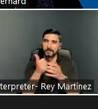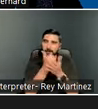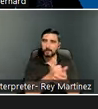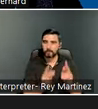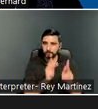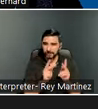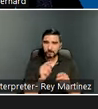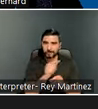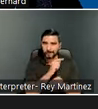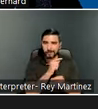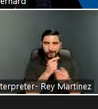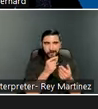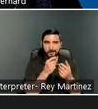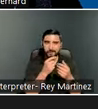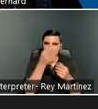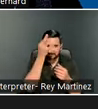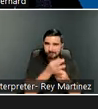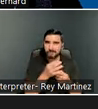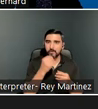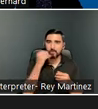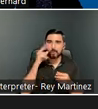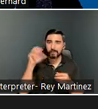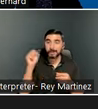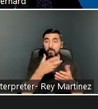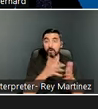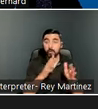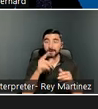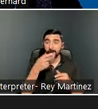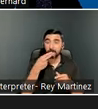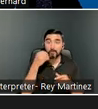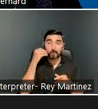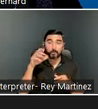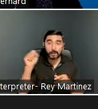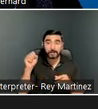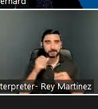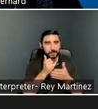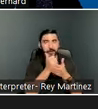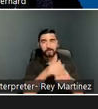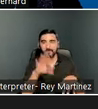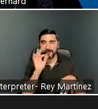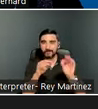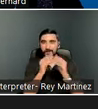maintain or obtain the housing and services that they need to live full lives in the community.